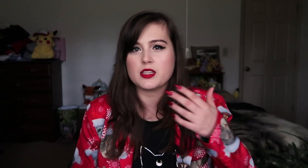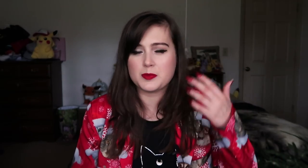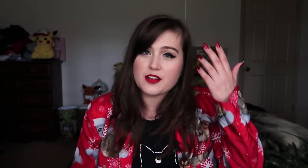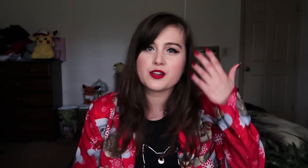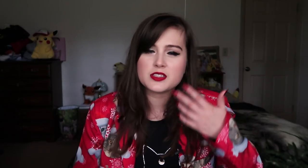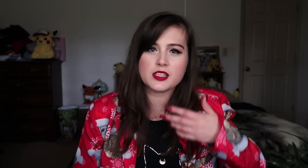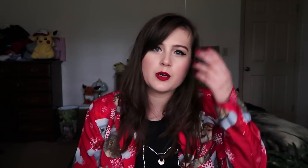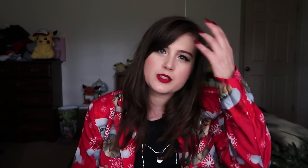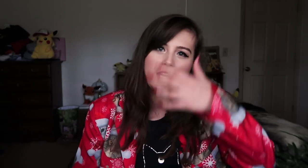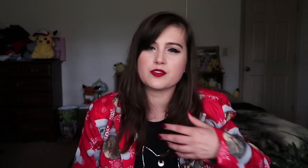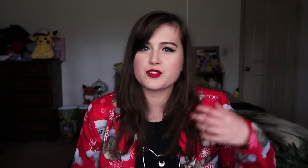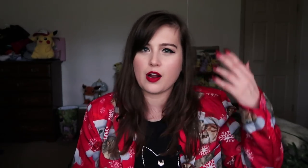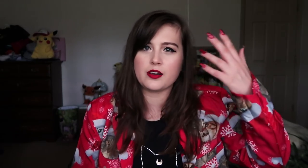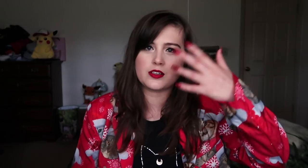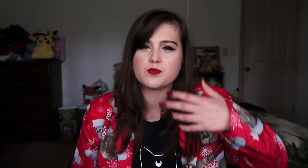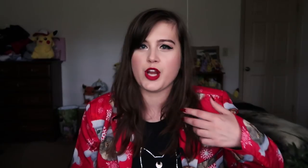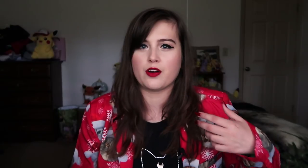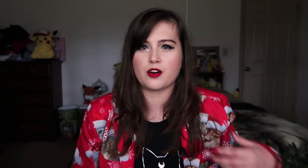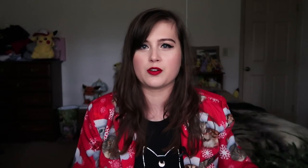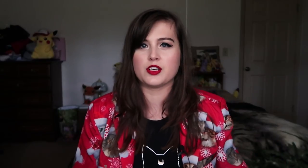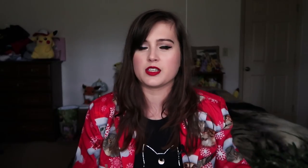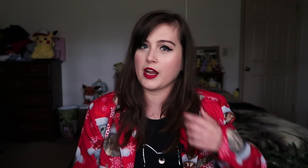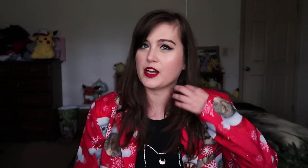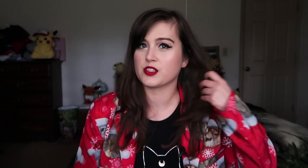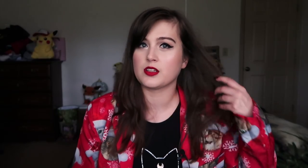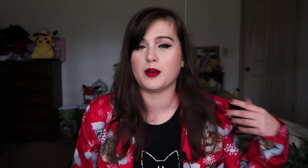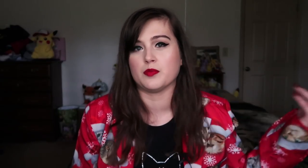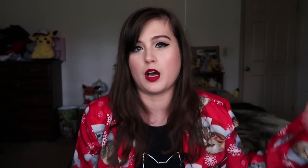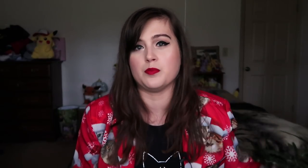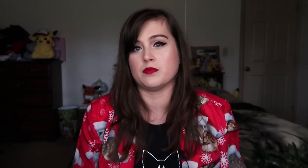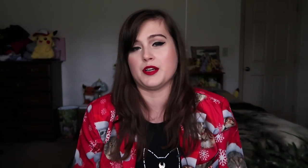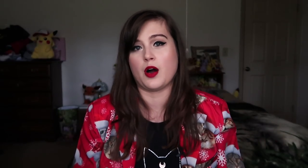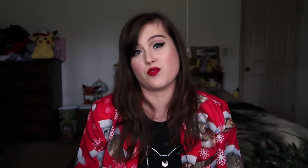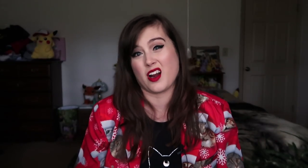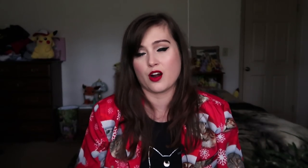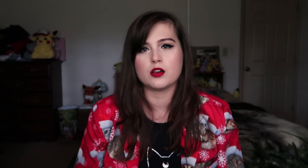As you can see, I was kind of trying to channel her look today. I just... I don't have red hair.